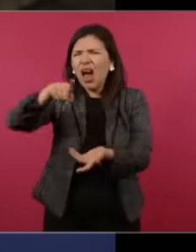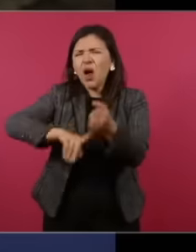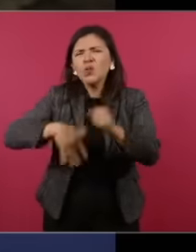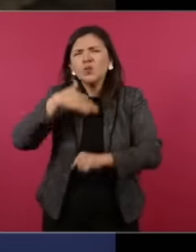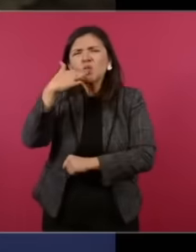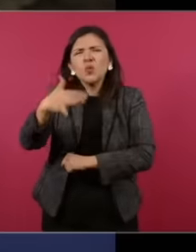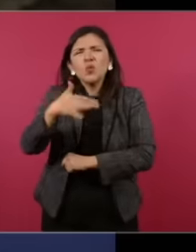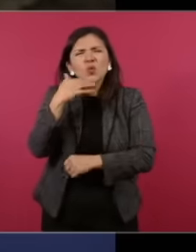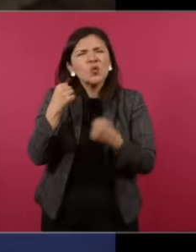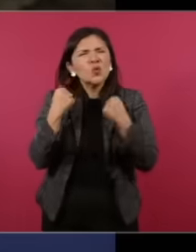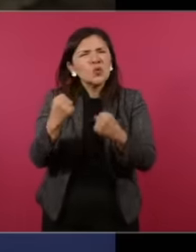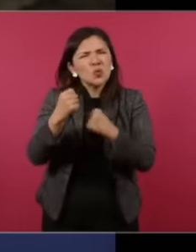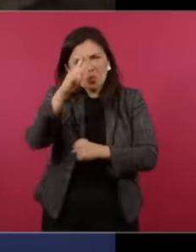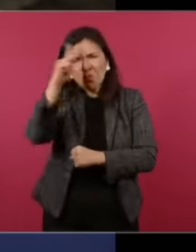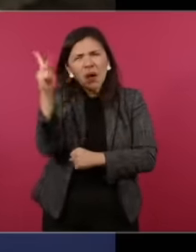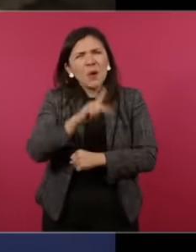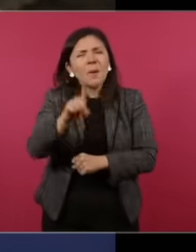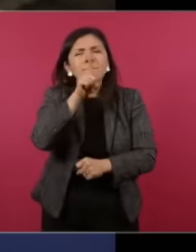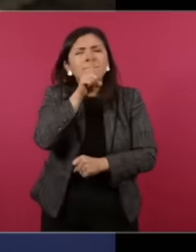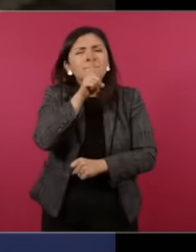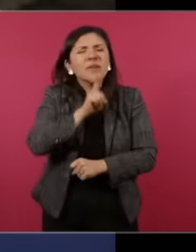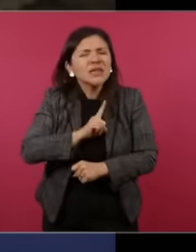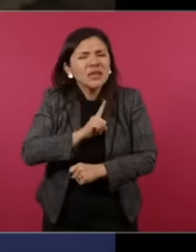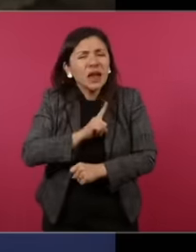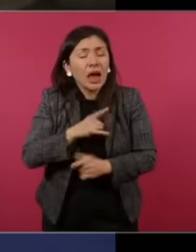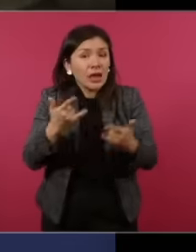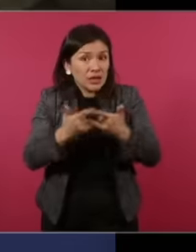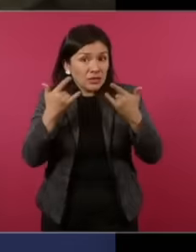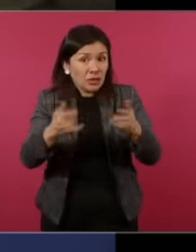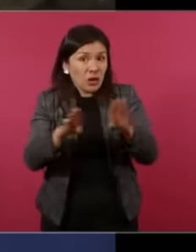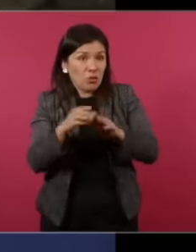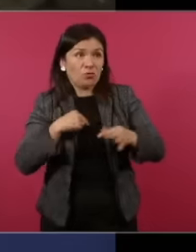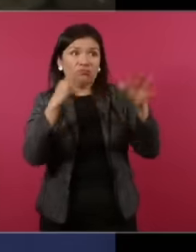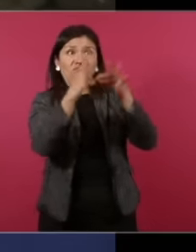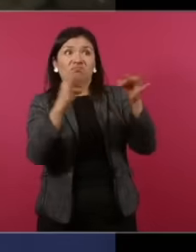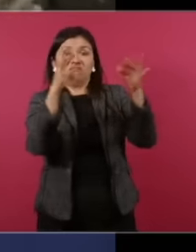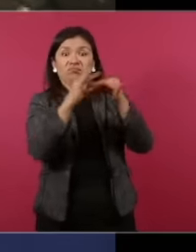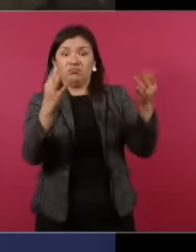that he's a fake. It would be the story that any journalist would want to tell eh I am the politician